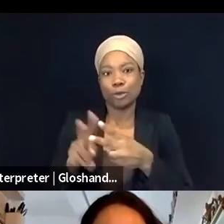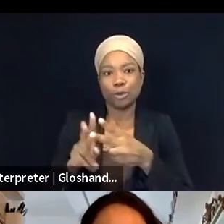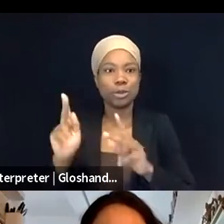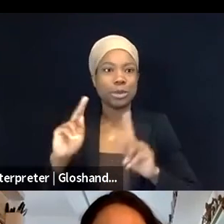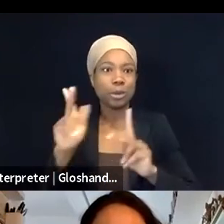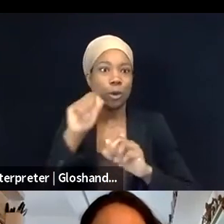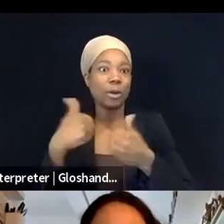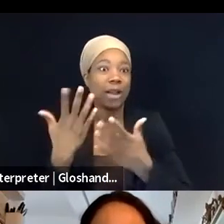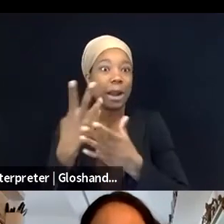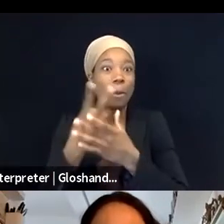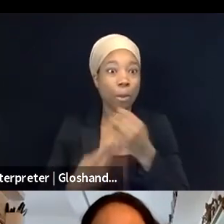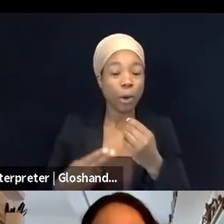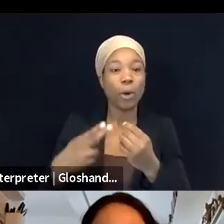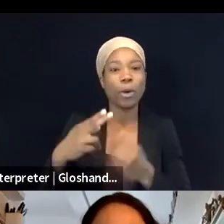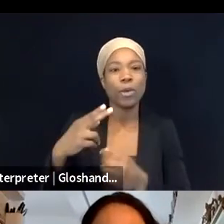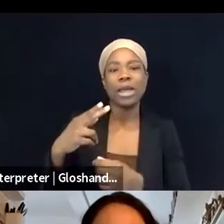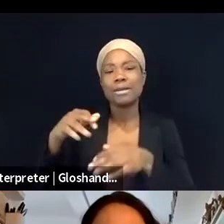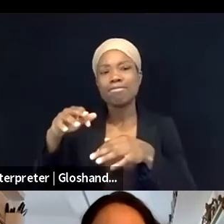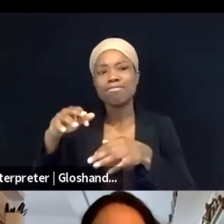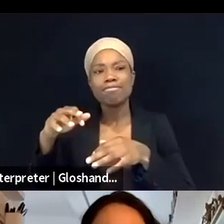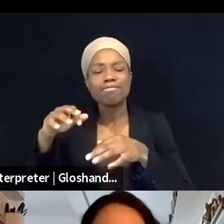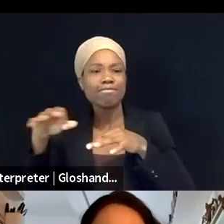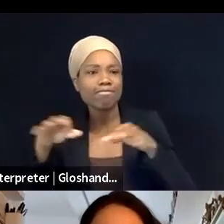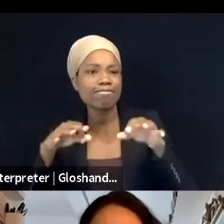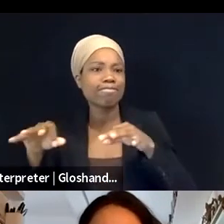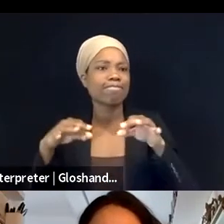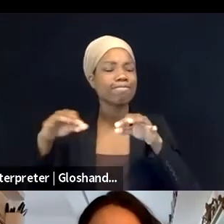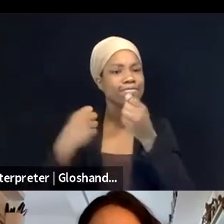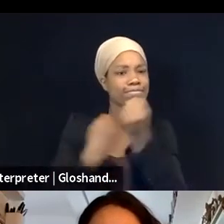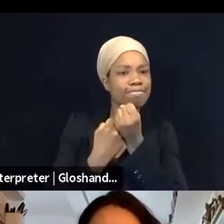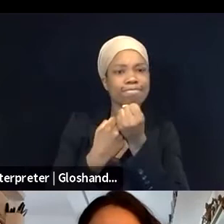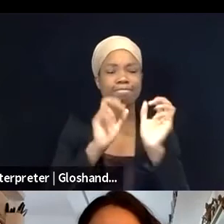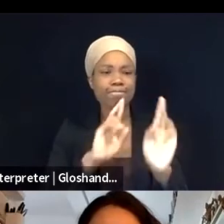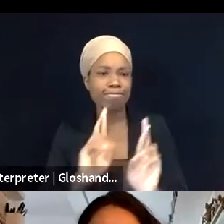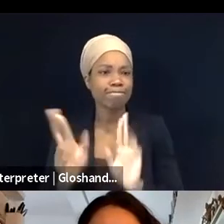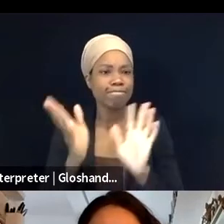as well as a substantive support for planning this event. Really grateful, I'm really grateful to them